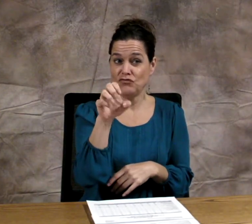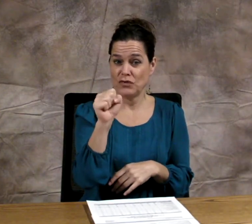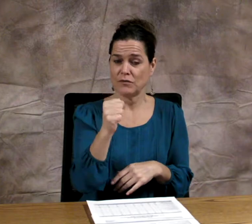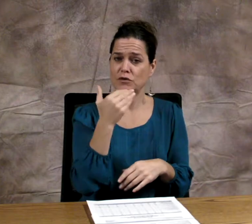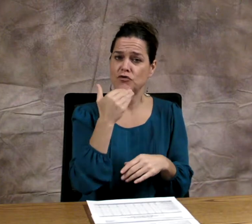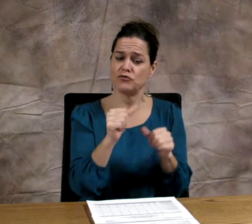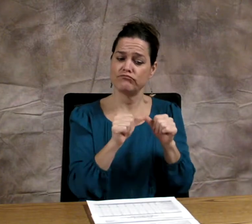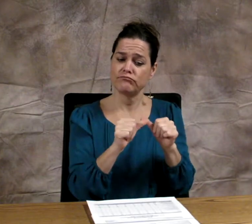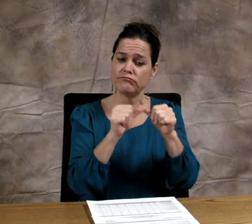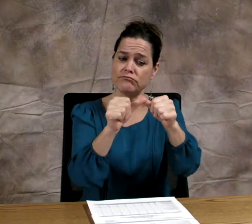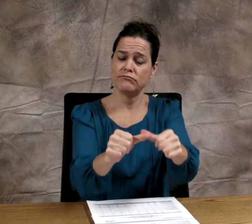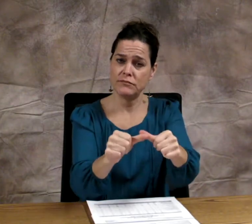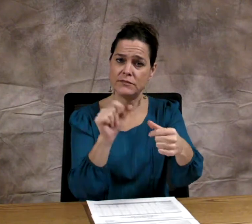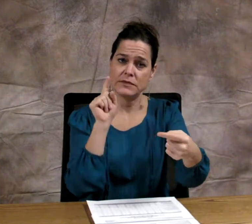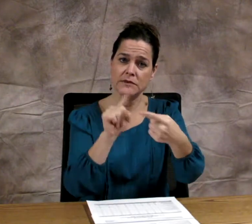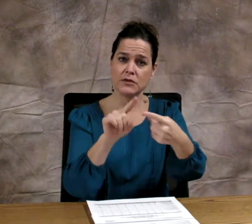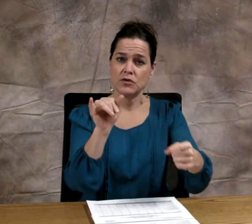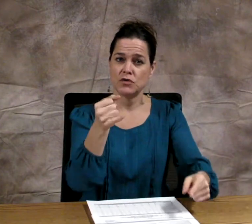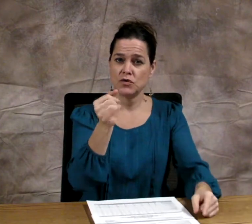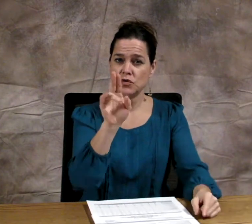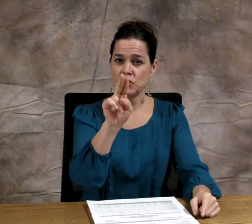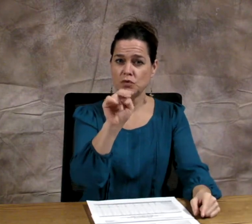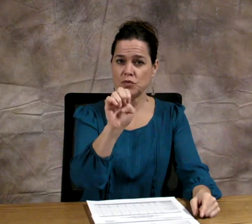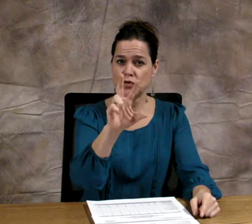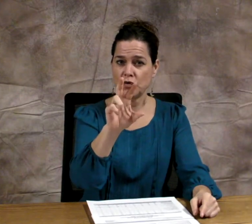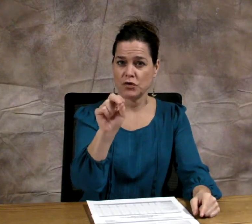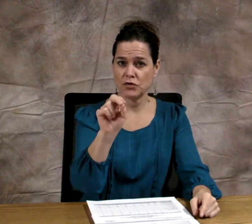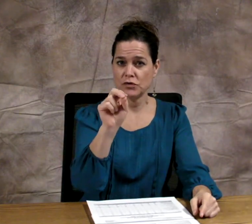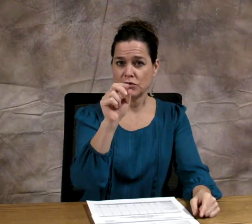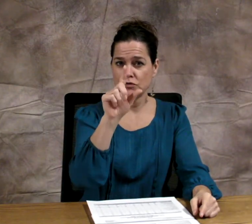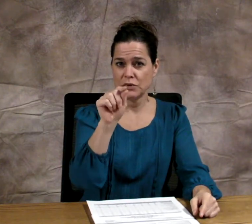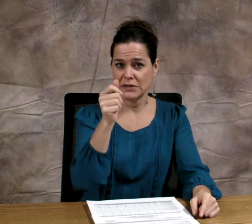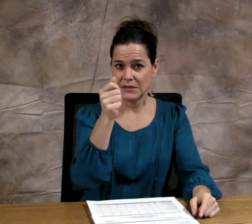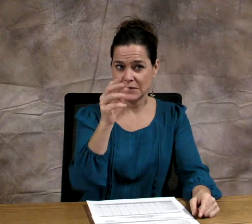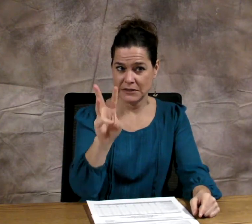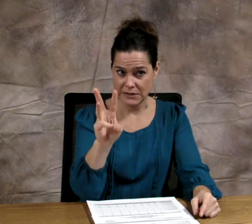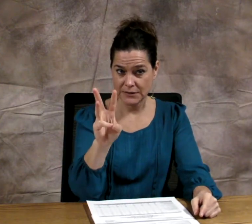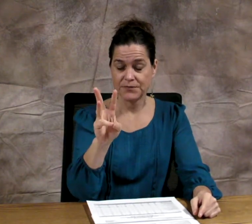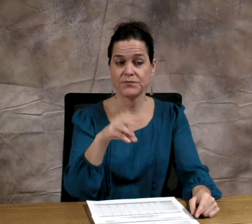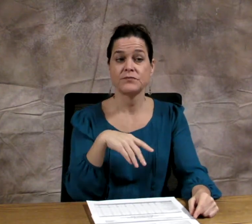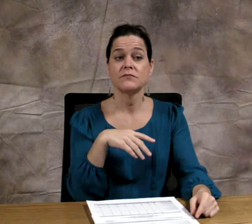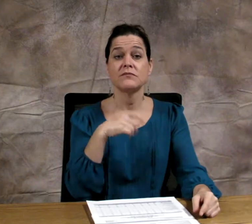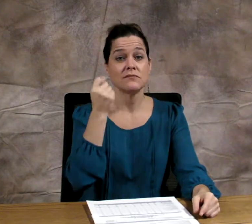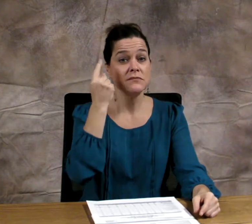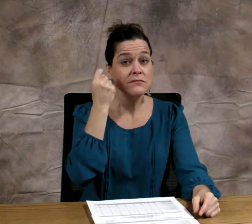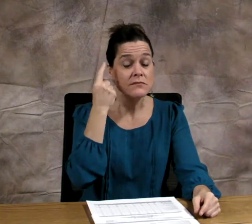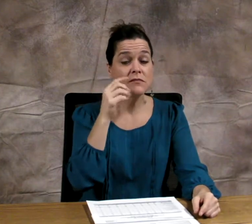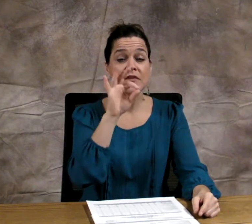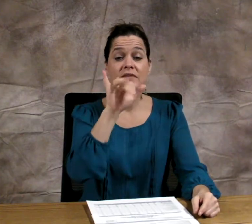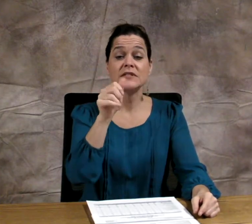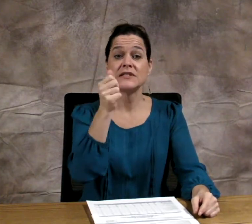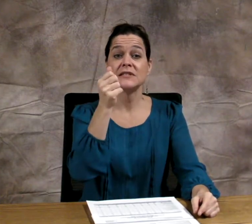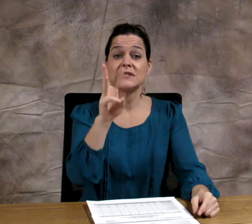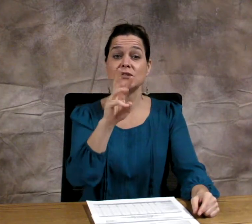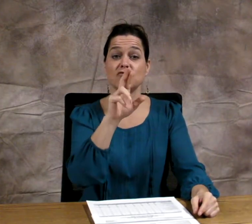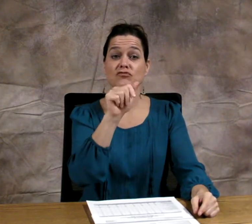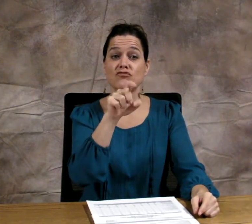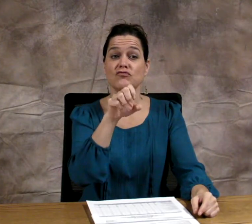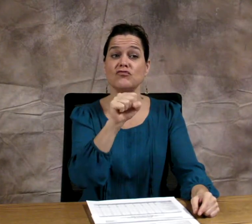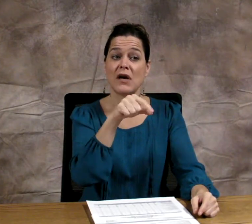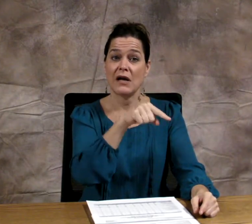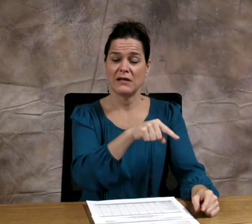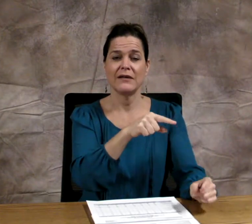The current FY16 rates were valid through June 30, 2016.